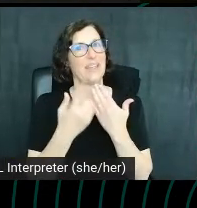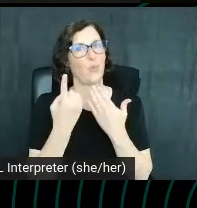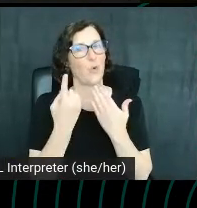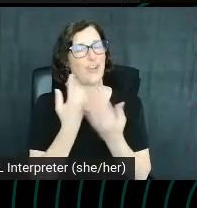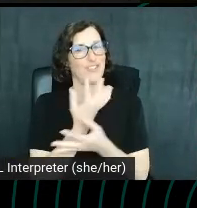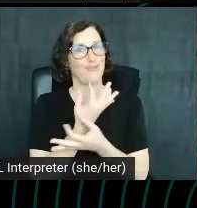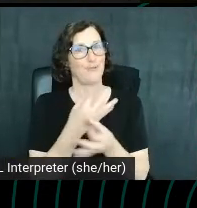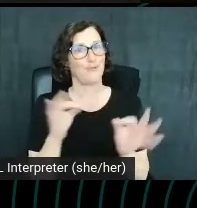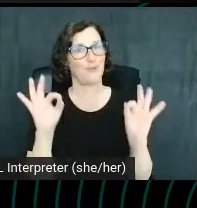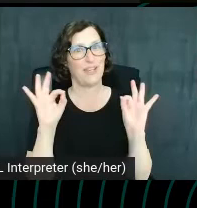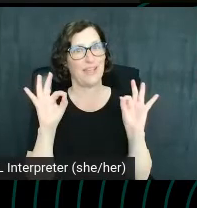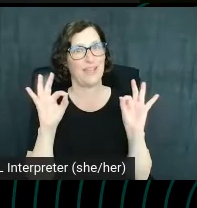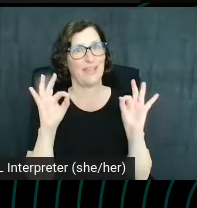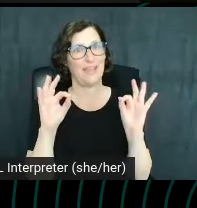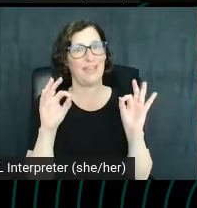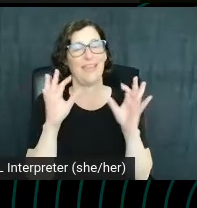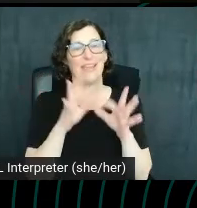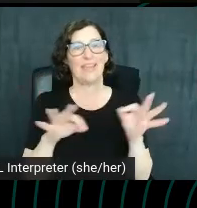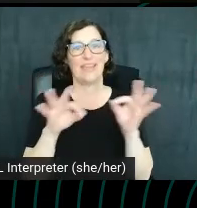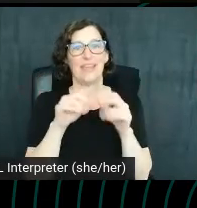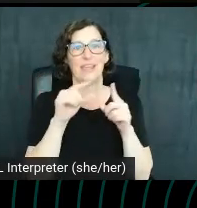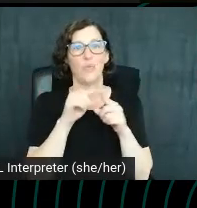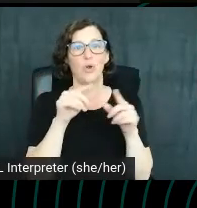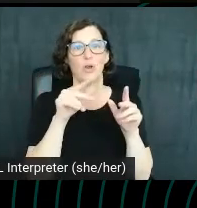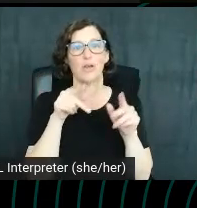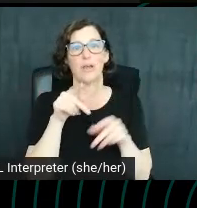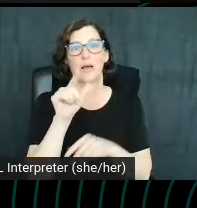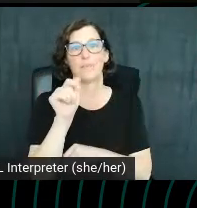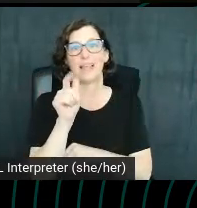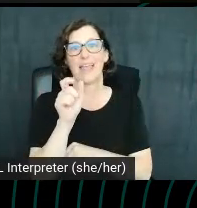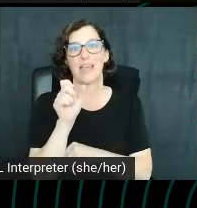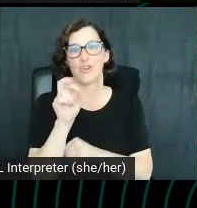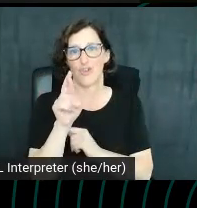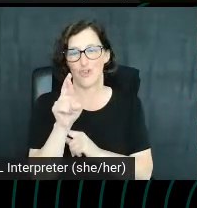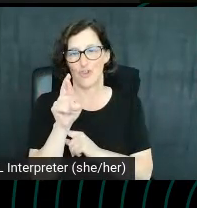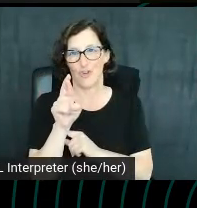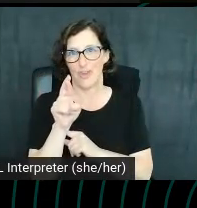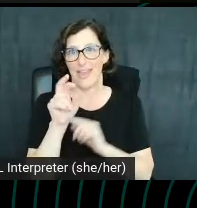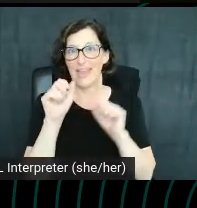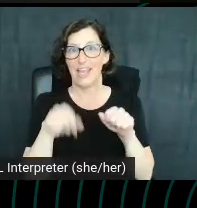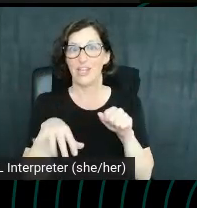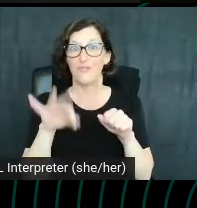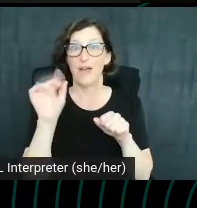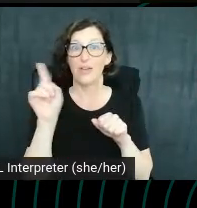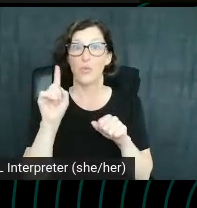And that is the Keyword Planner. Keyword Planner can be found in your Google ads account.